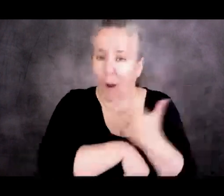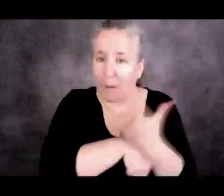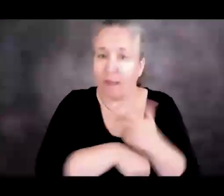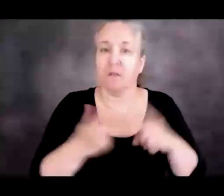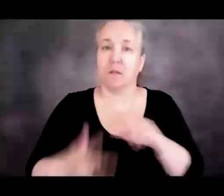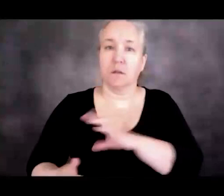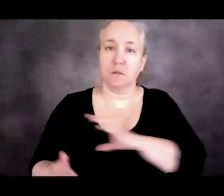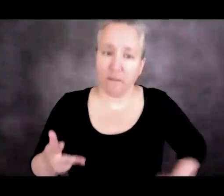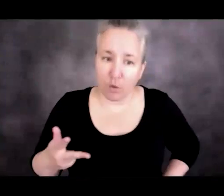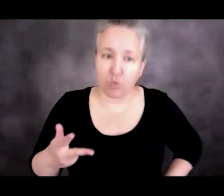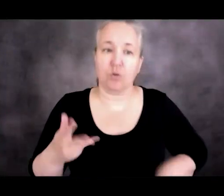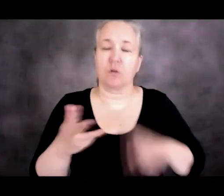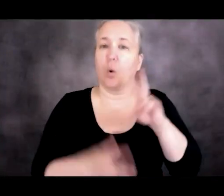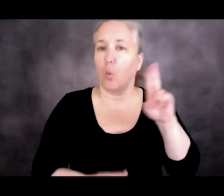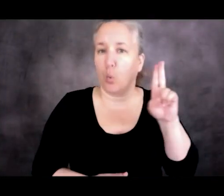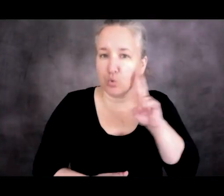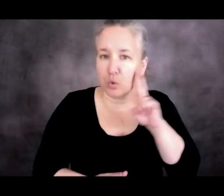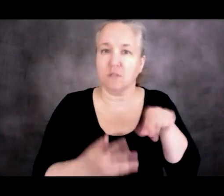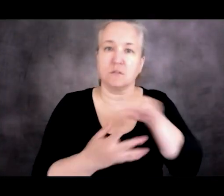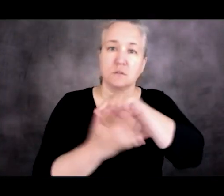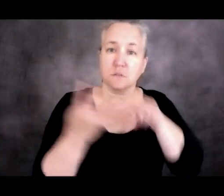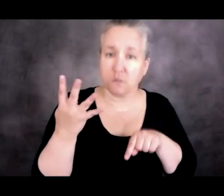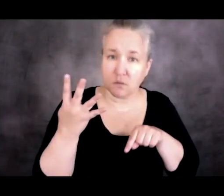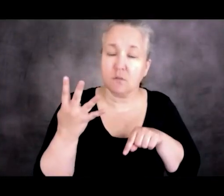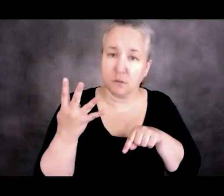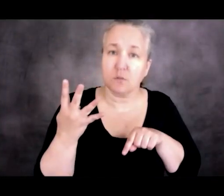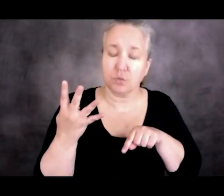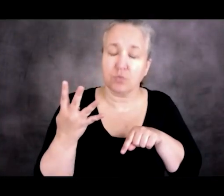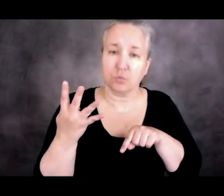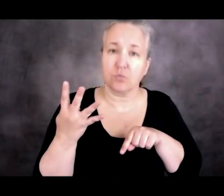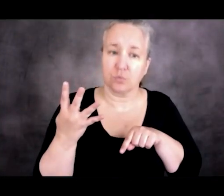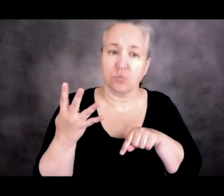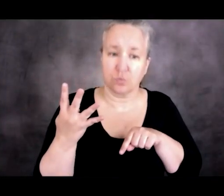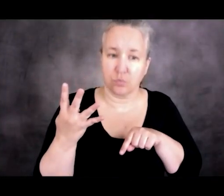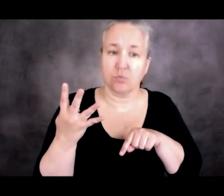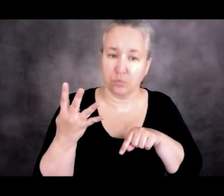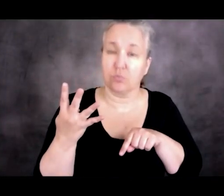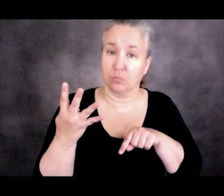Honduras, each of which in these agreements